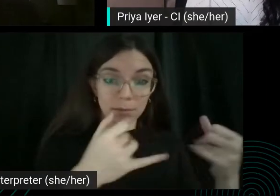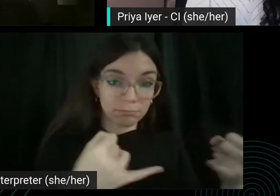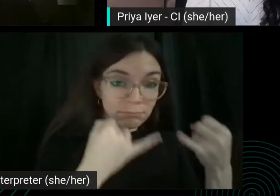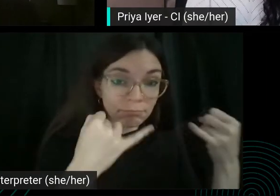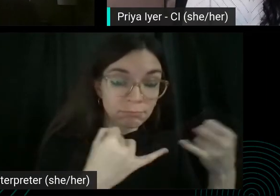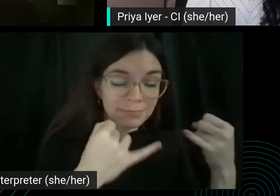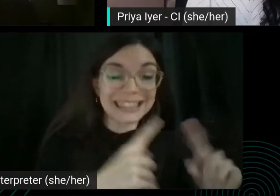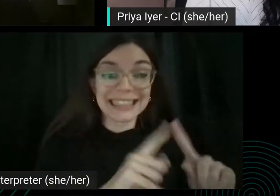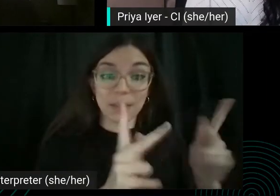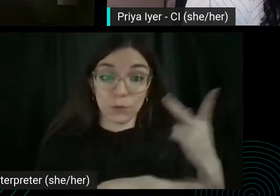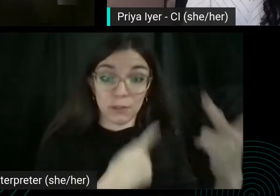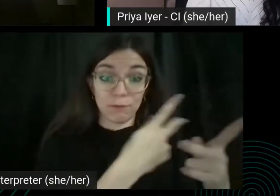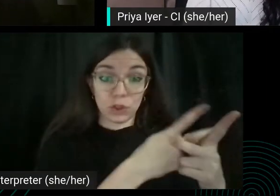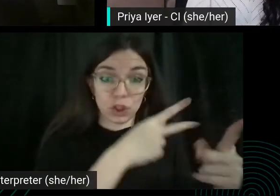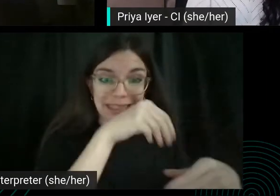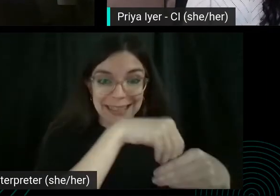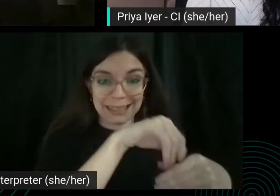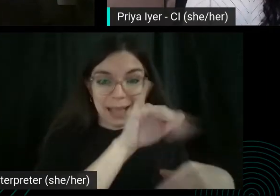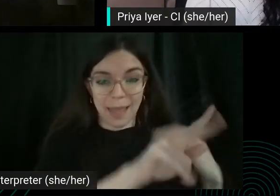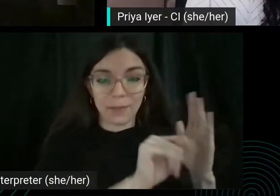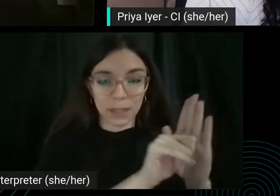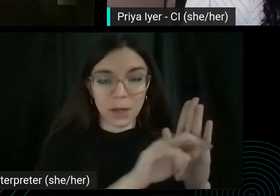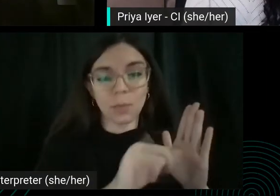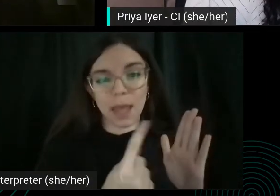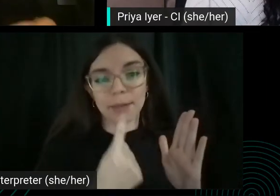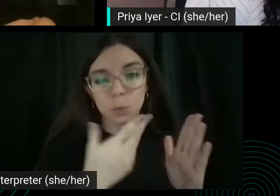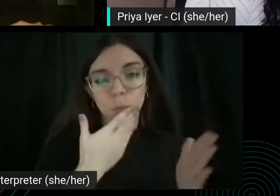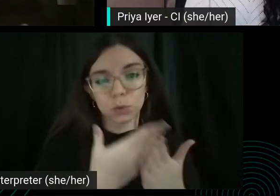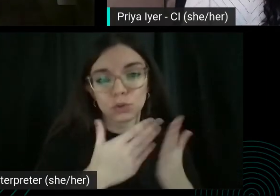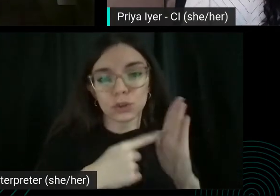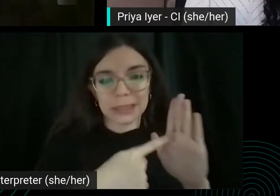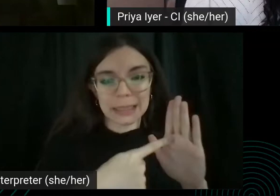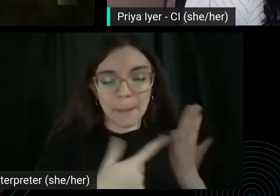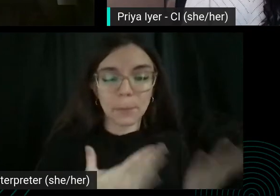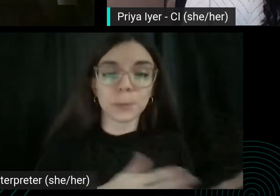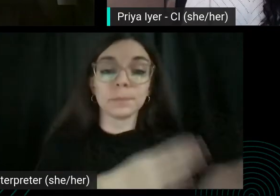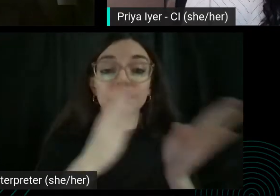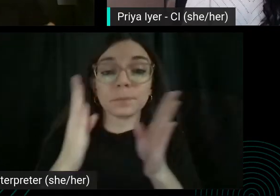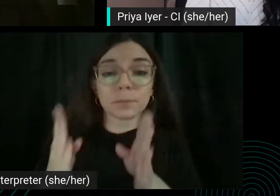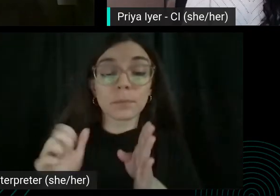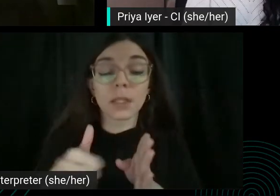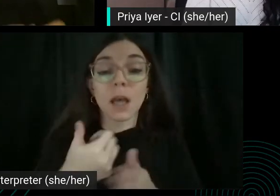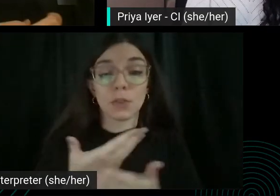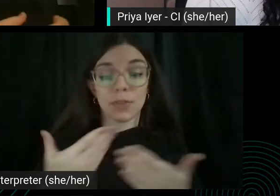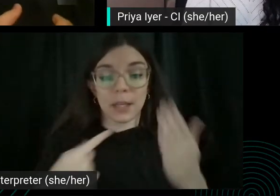example. Another thing I'll say is like create when you're going for a keyword,